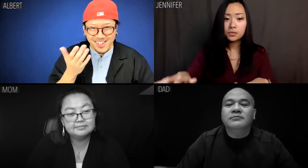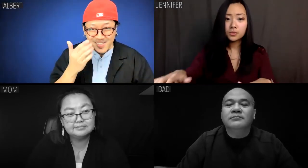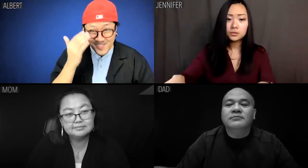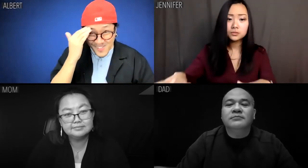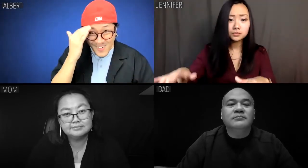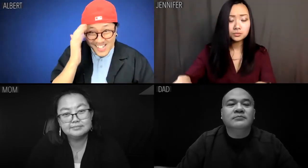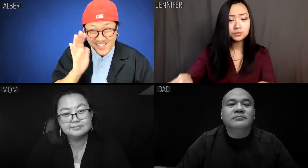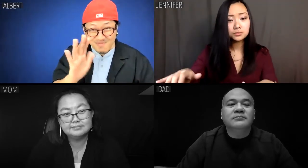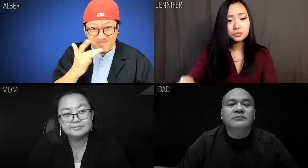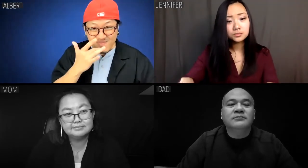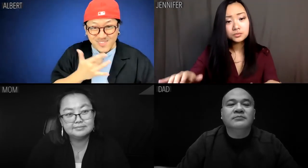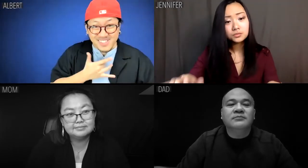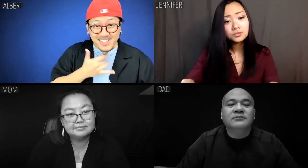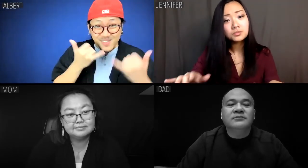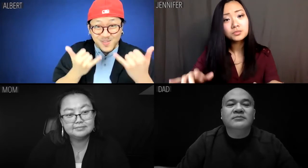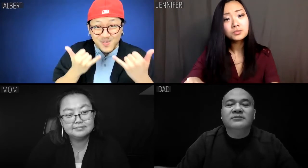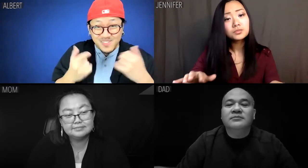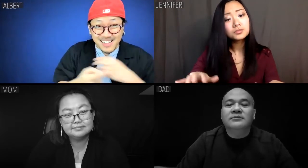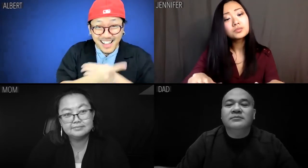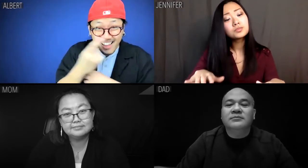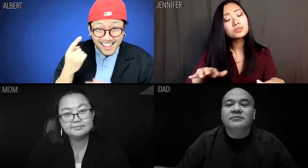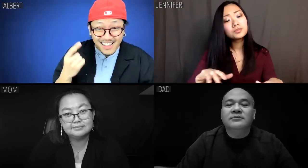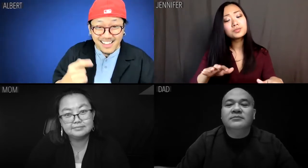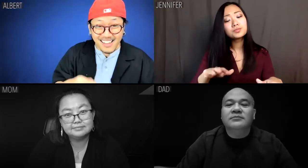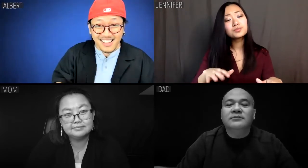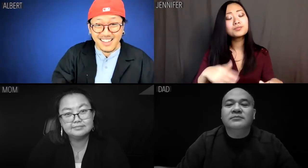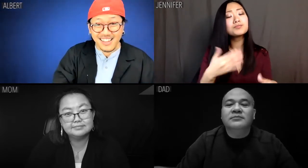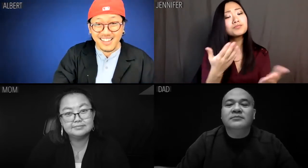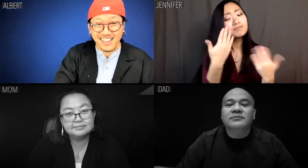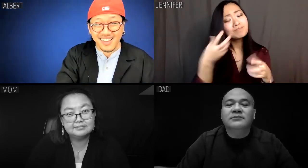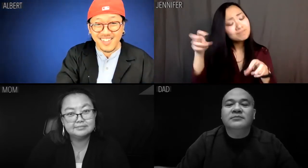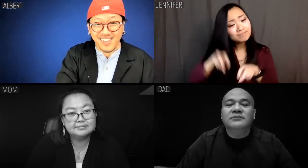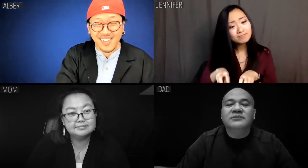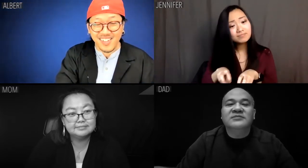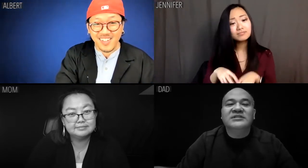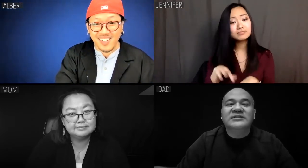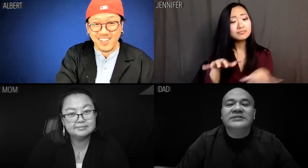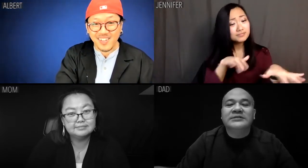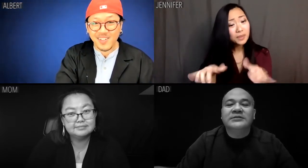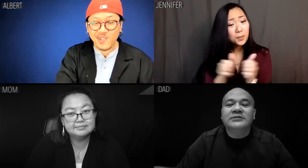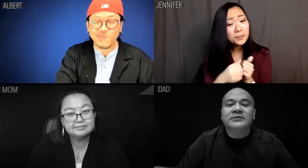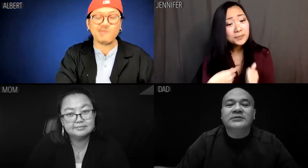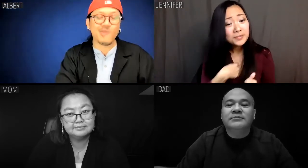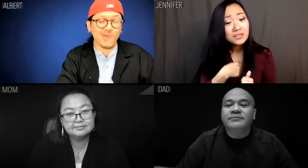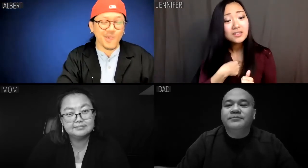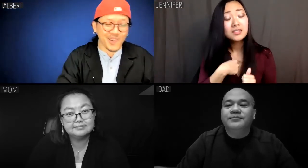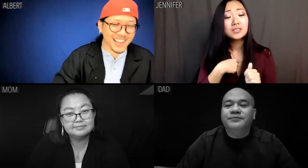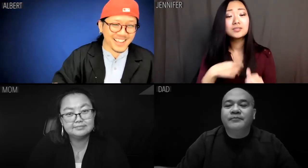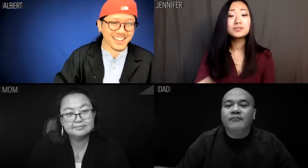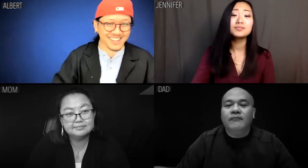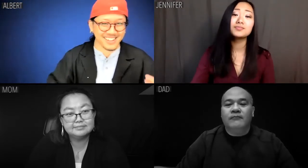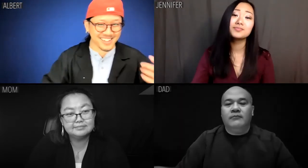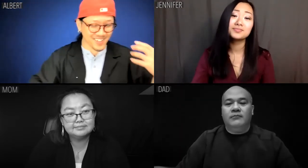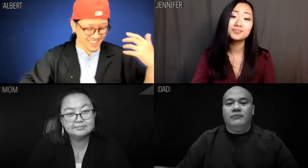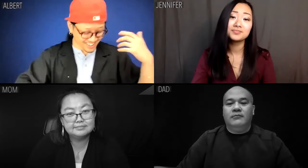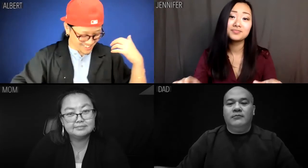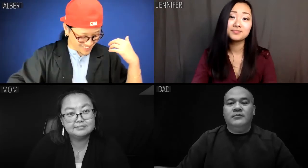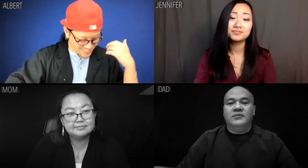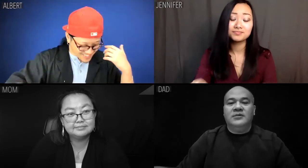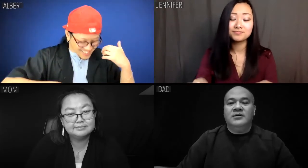Albert: You do know, it's your birthday today? Jennifer: So sit. Play it with me.